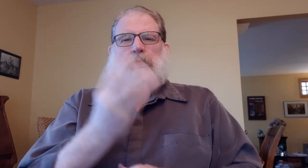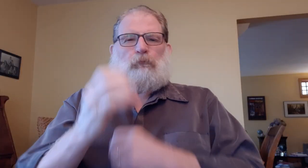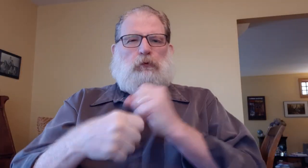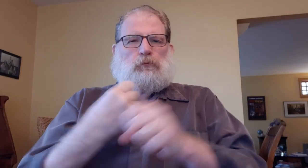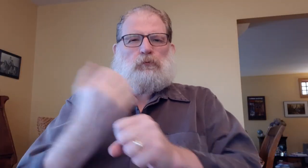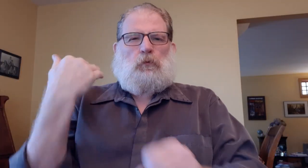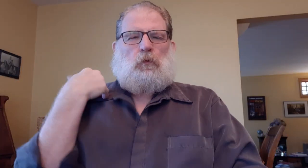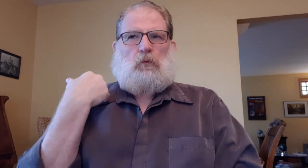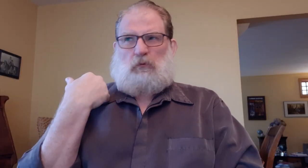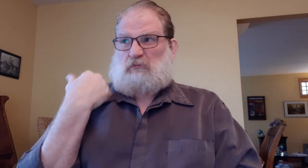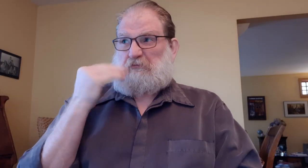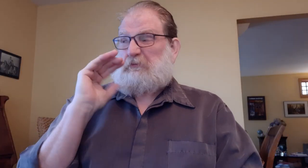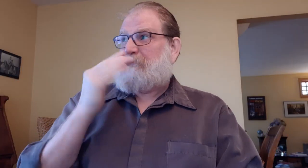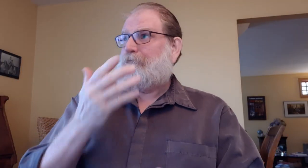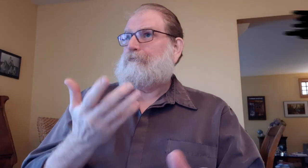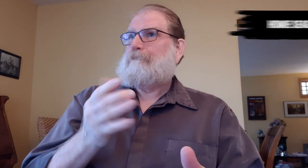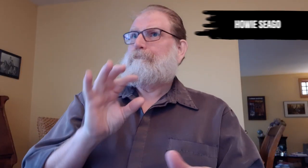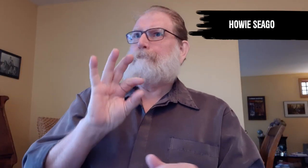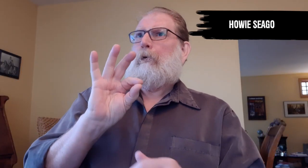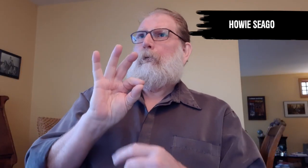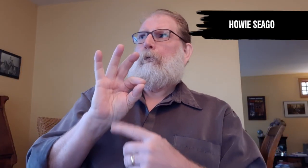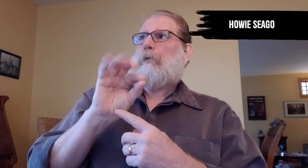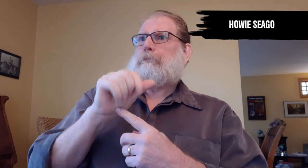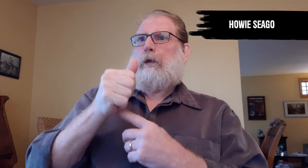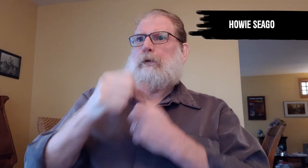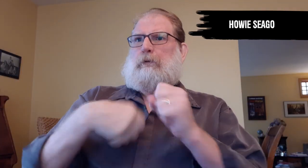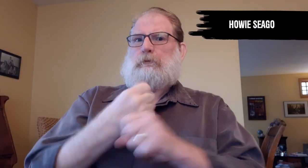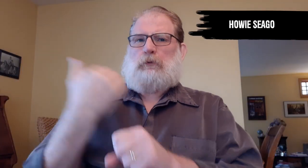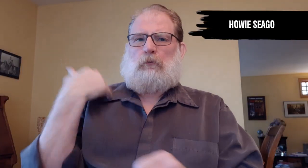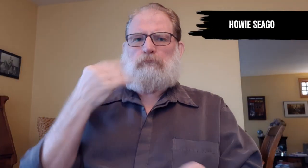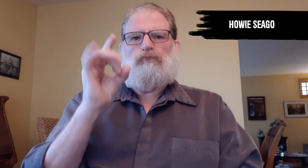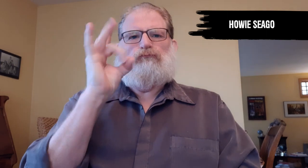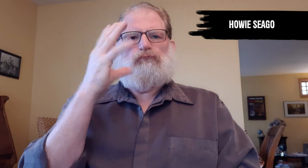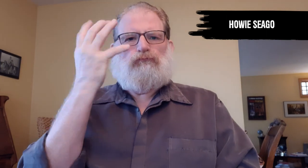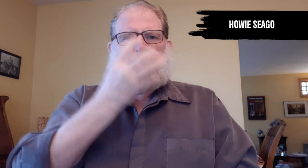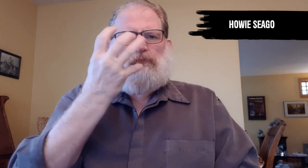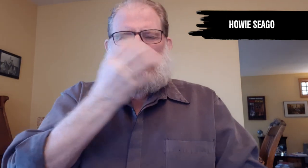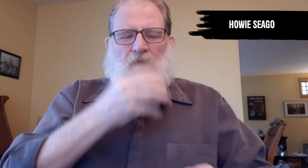Several years ago, 10 years ago, wow!